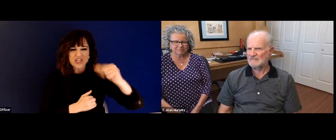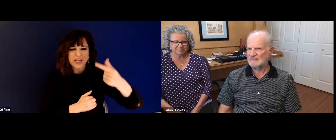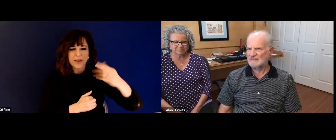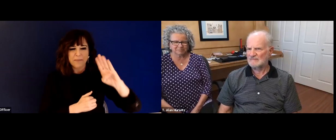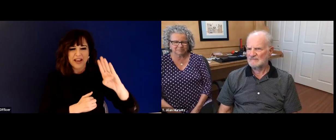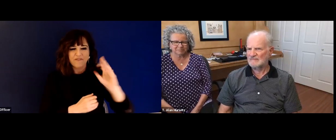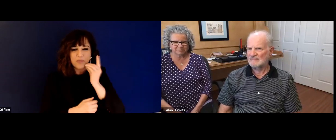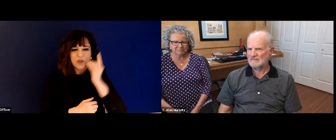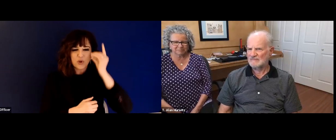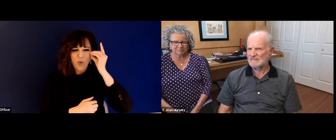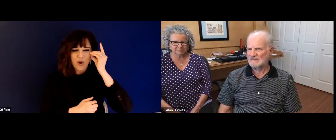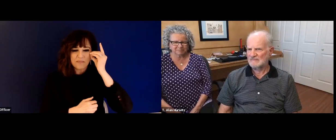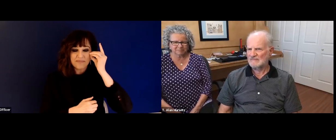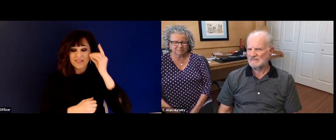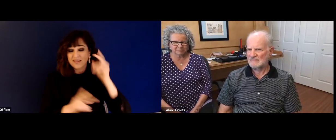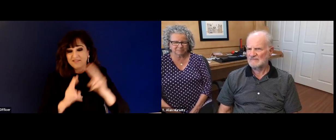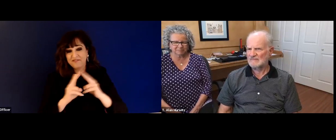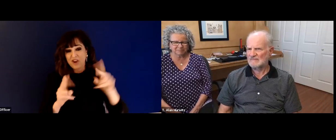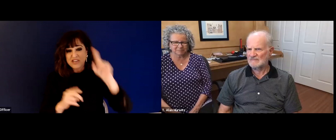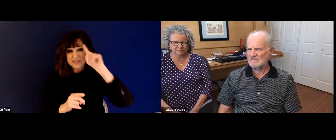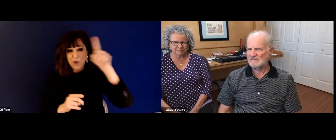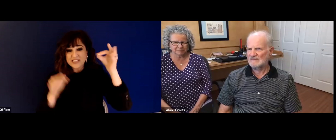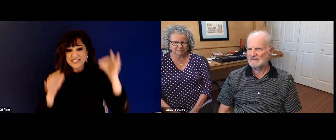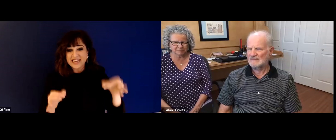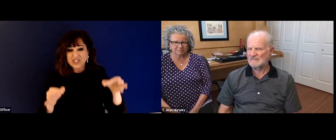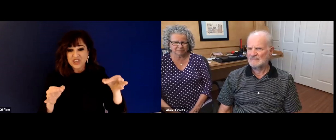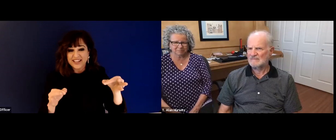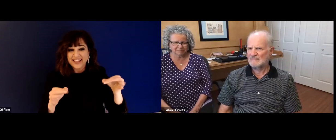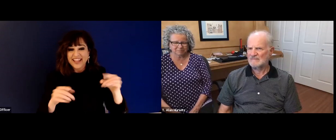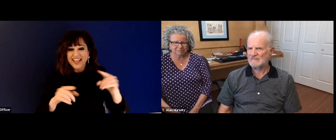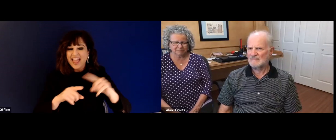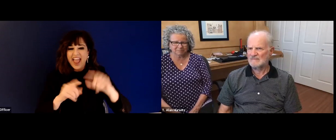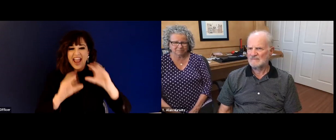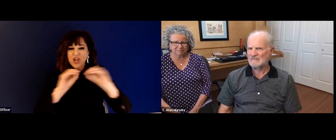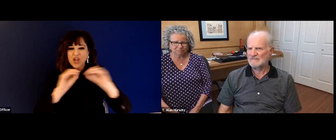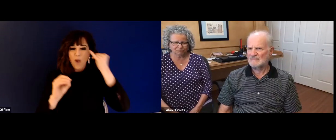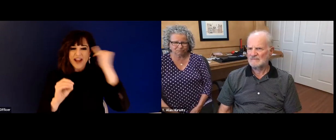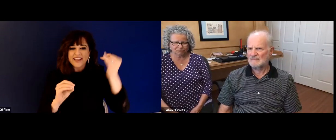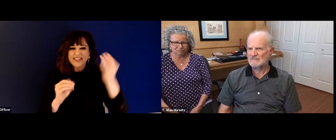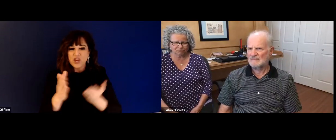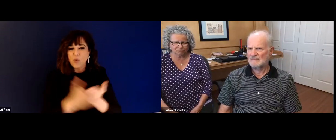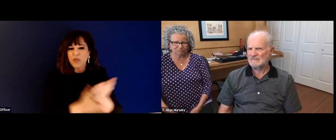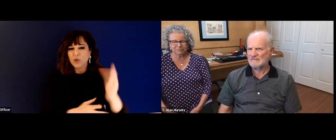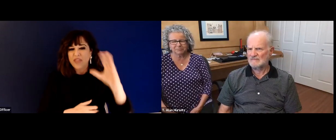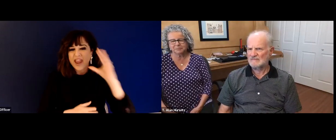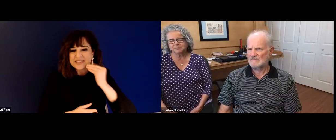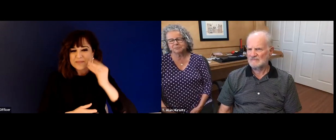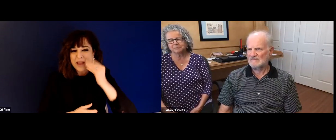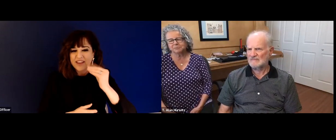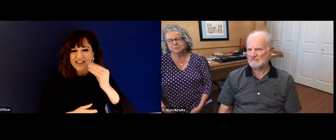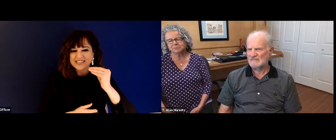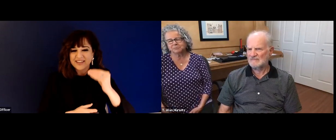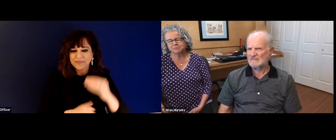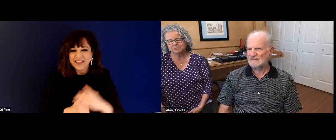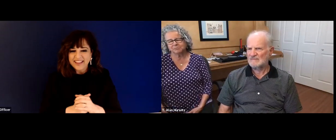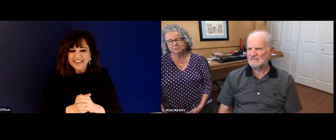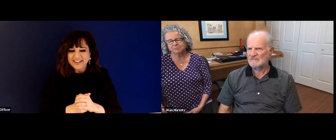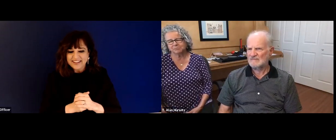B did not give any money as well. And so it made your decision to be very easy to remove that name from the dorm.